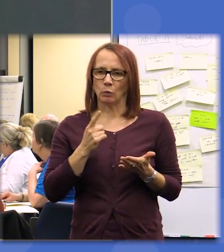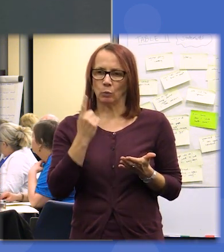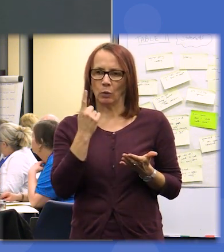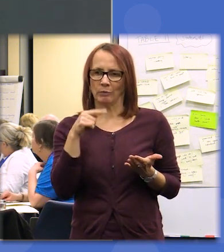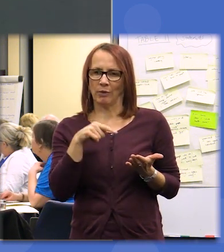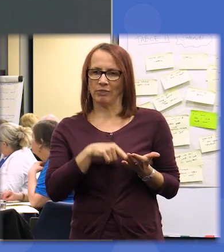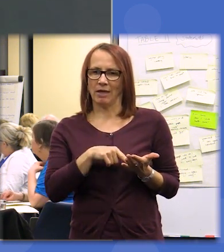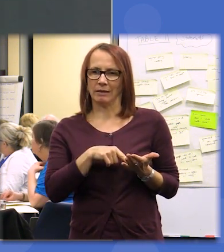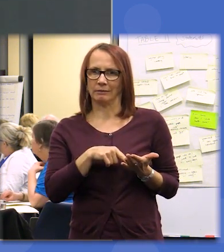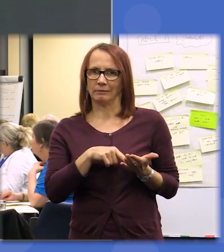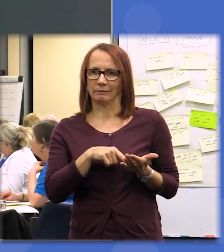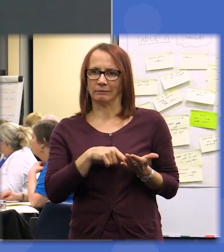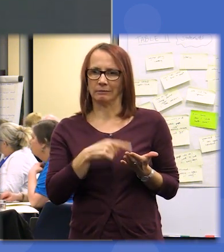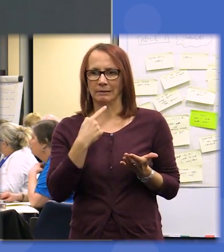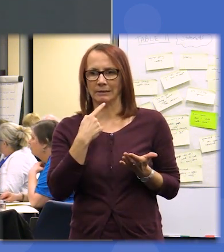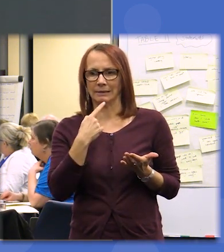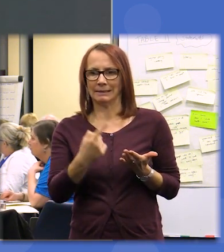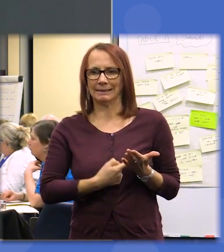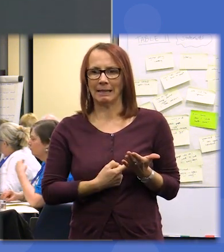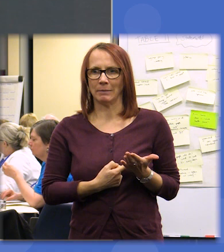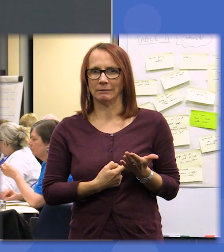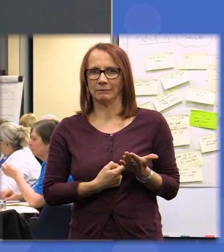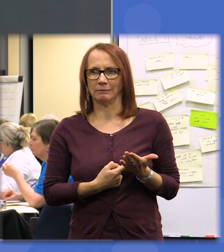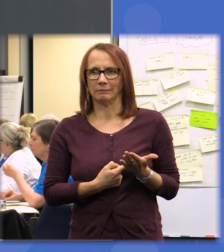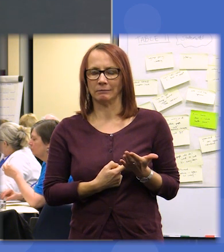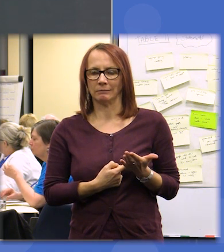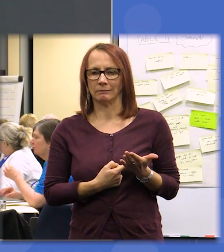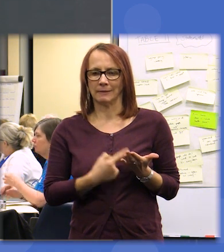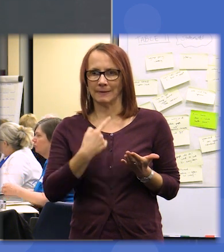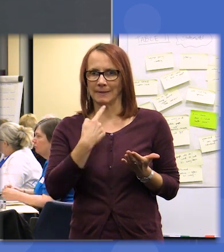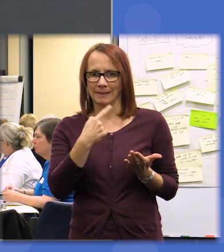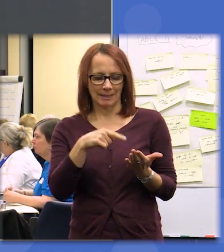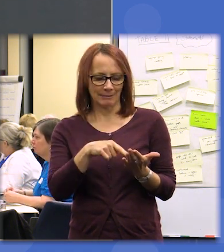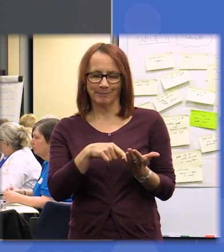was included in that list of 67 and they perceived it to be discriminatory and